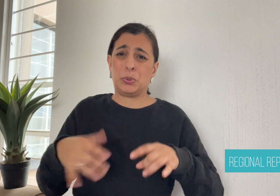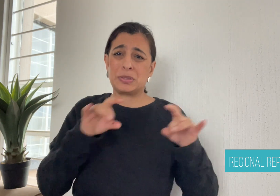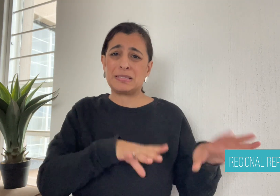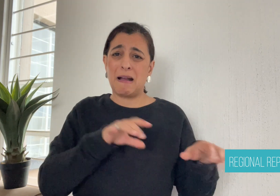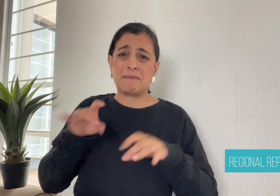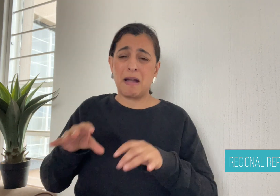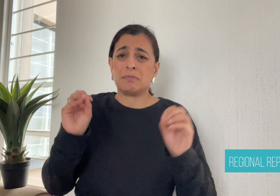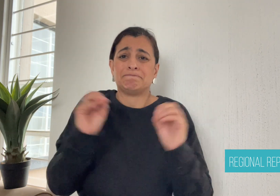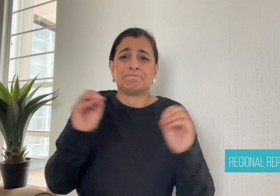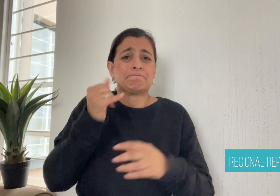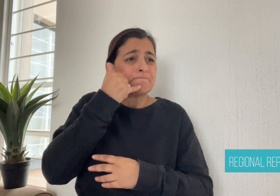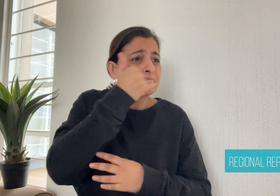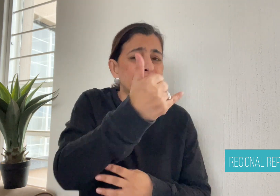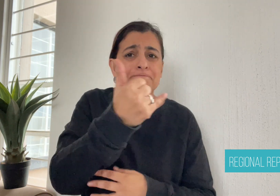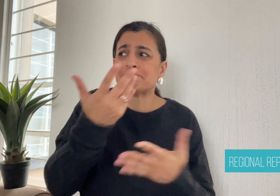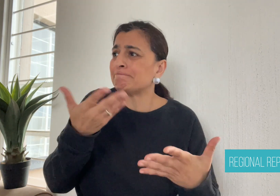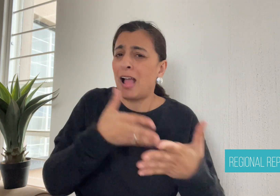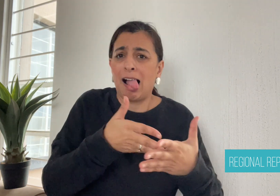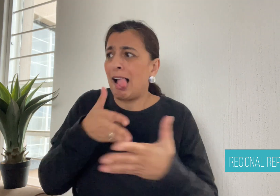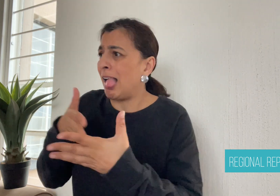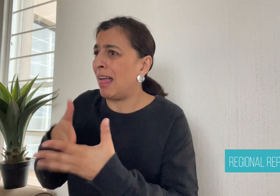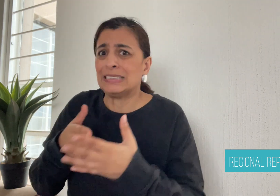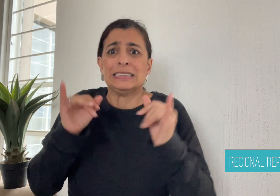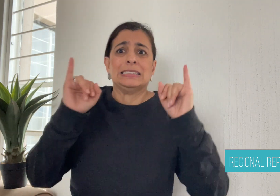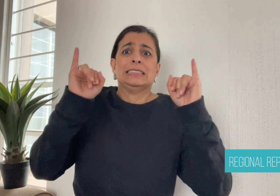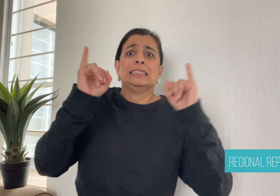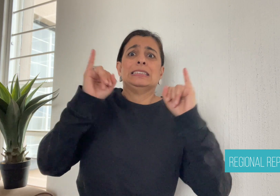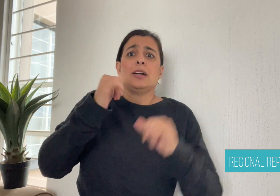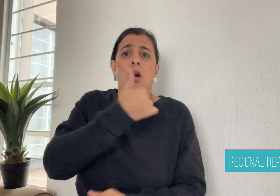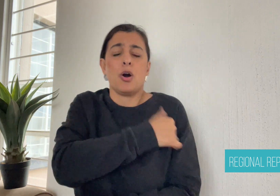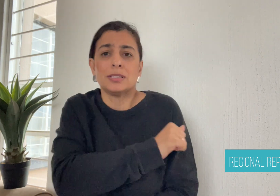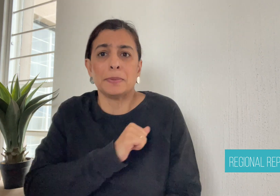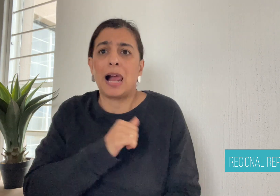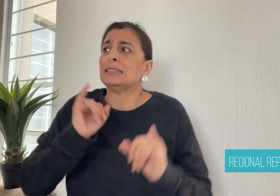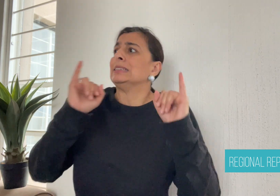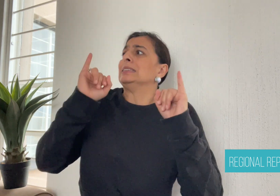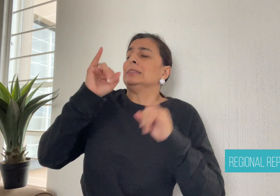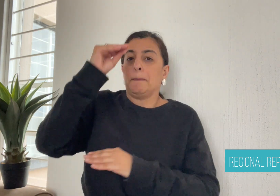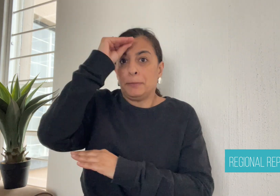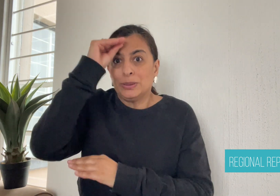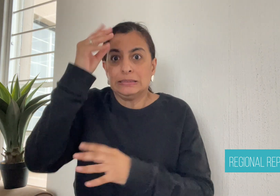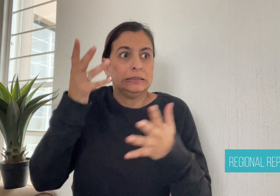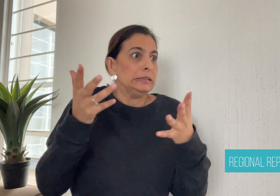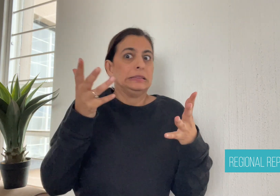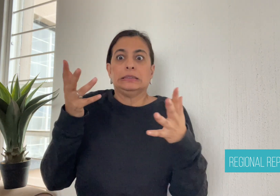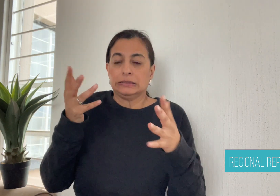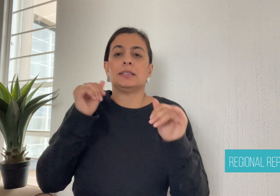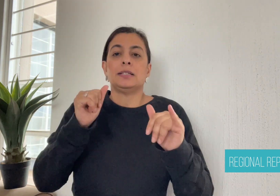right to access information. There is hope that Convo